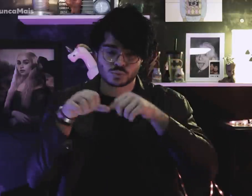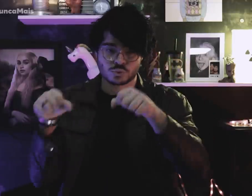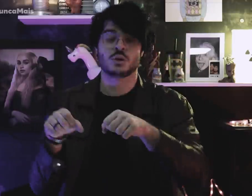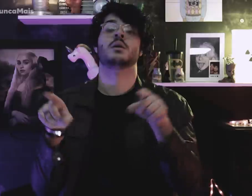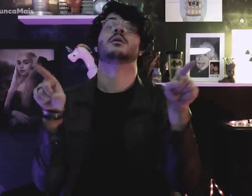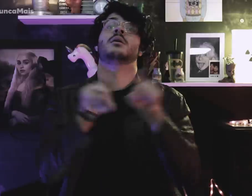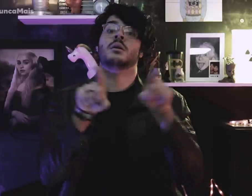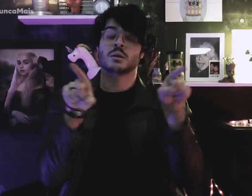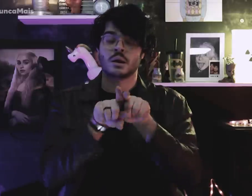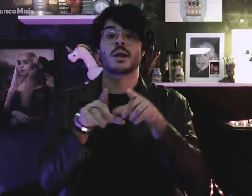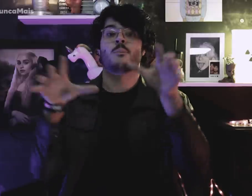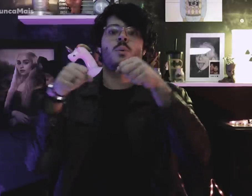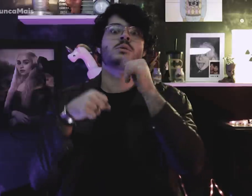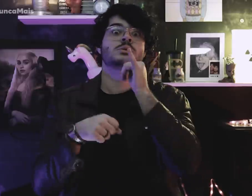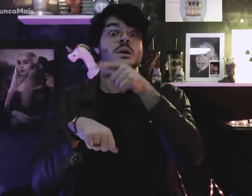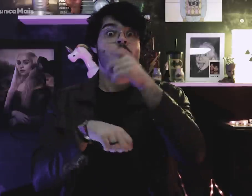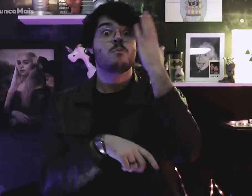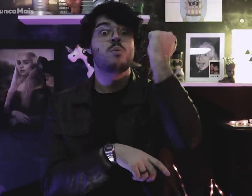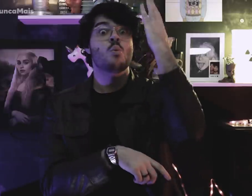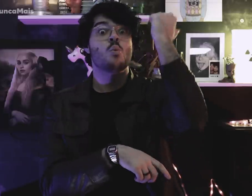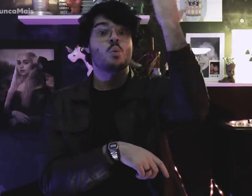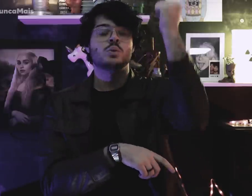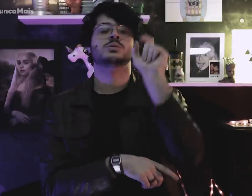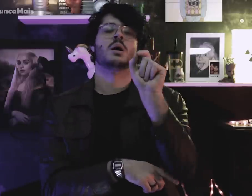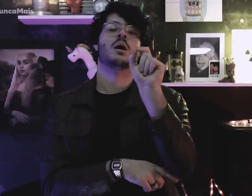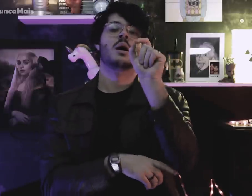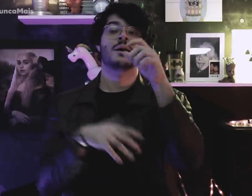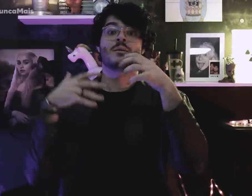and the famous kidnapping of…